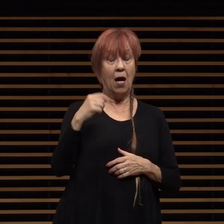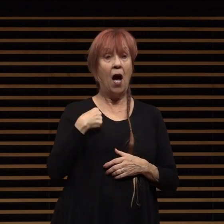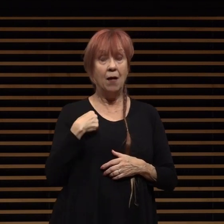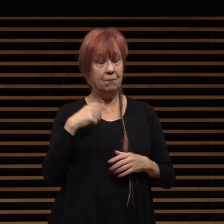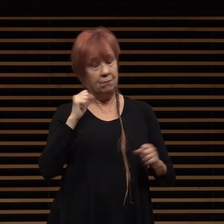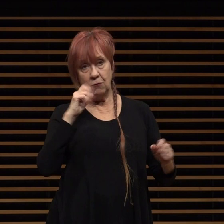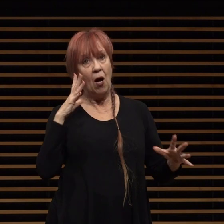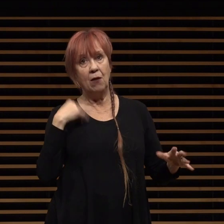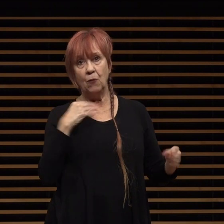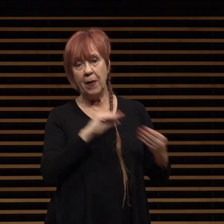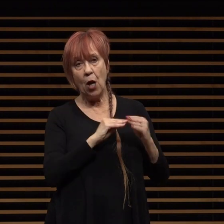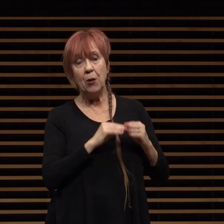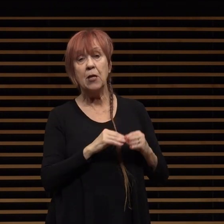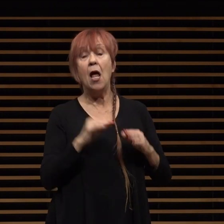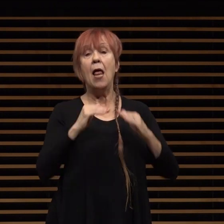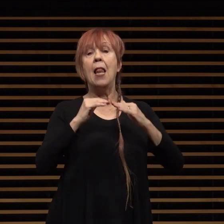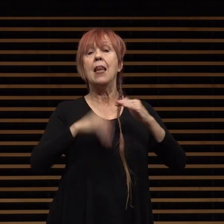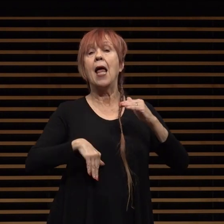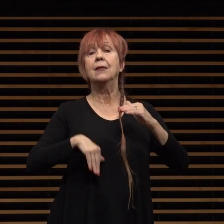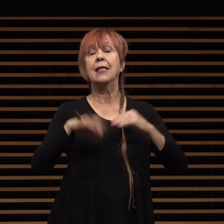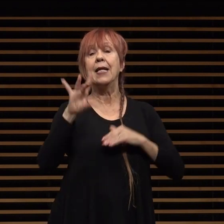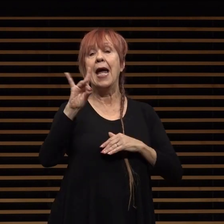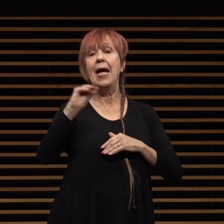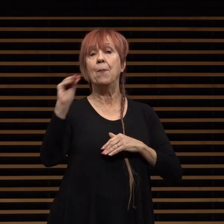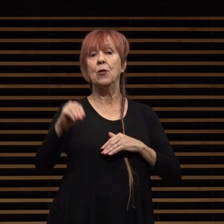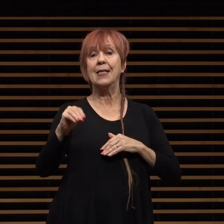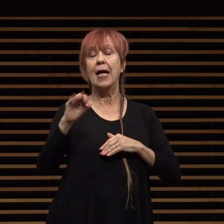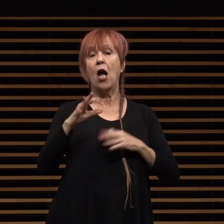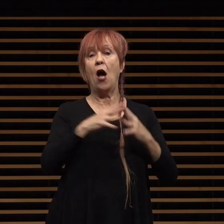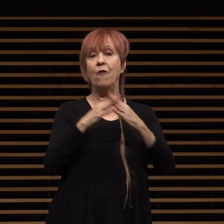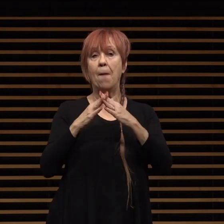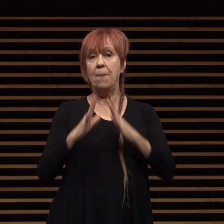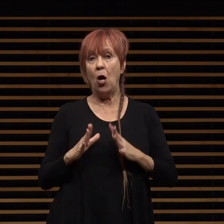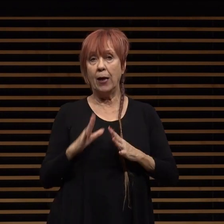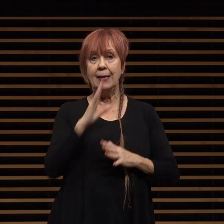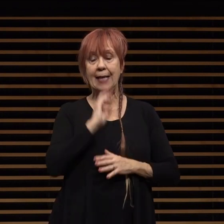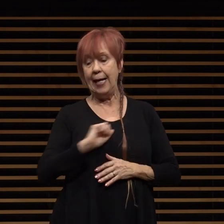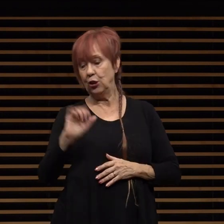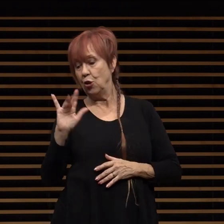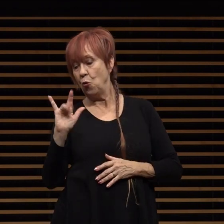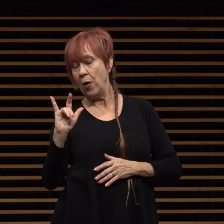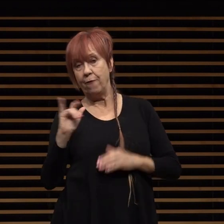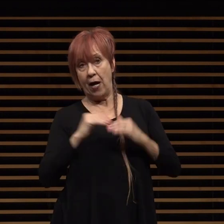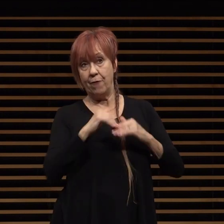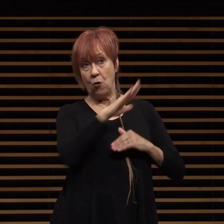numbers less than eight percent of